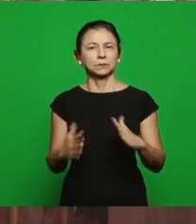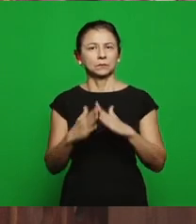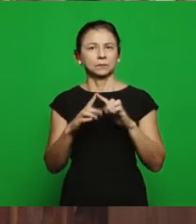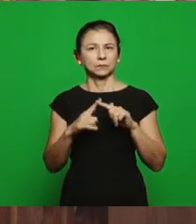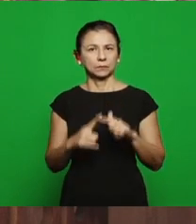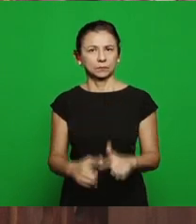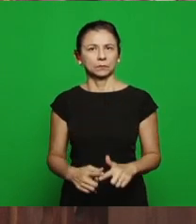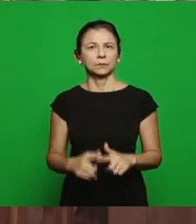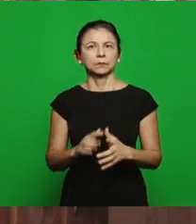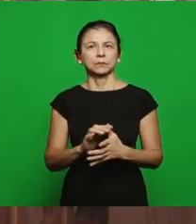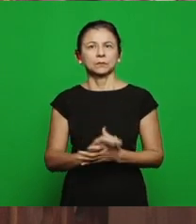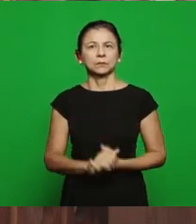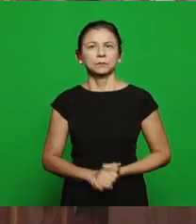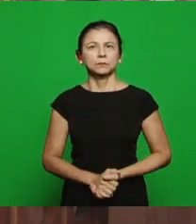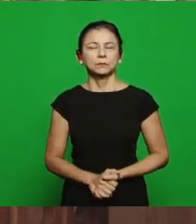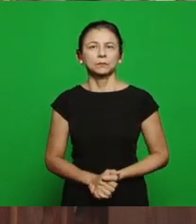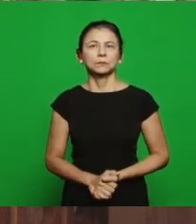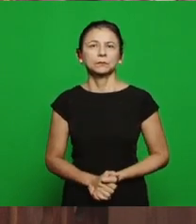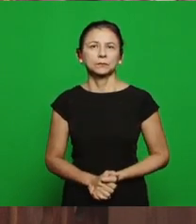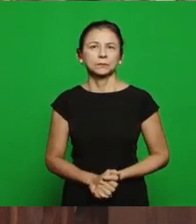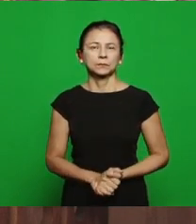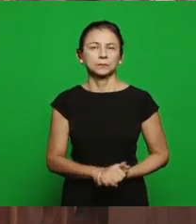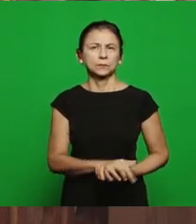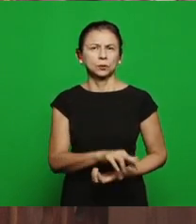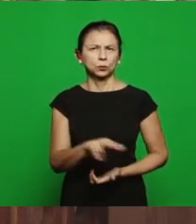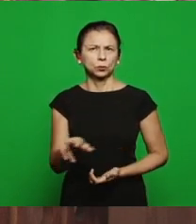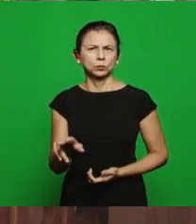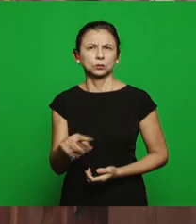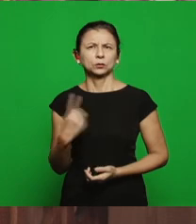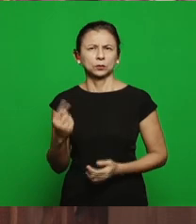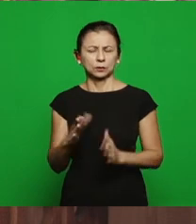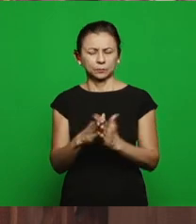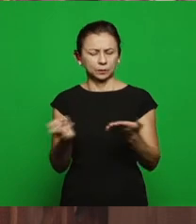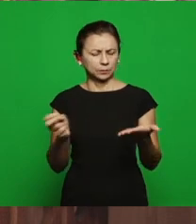of our brethren know the word and